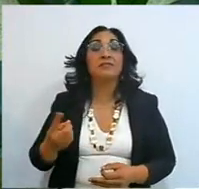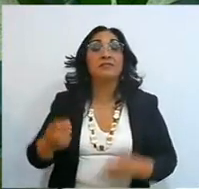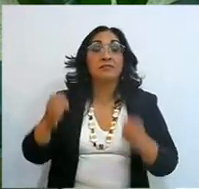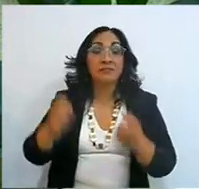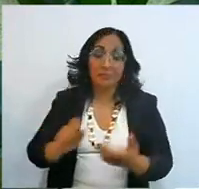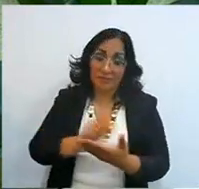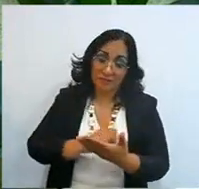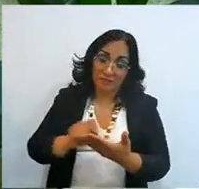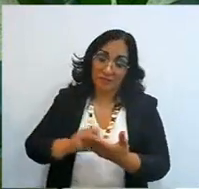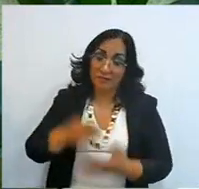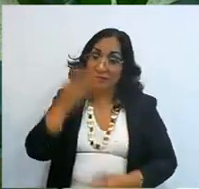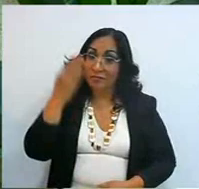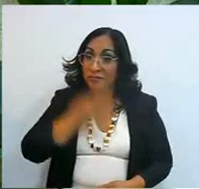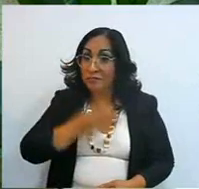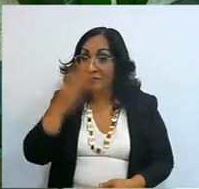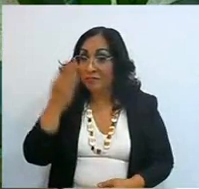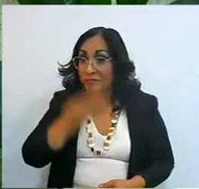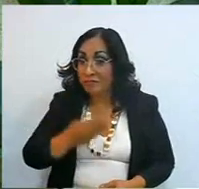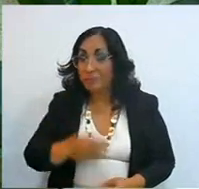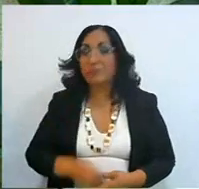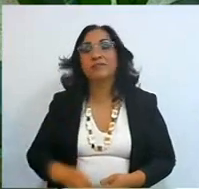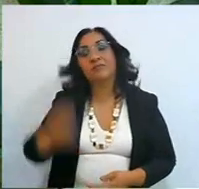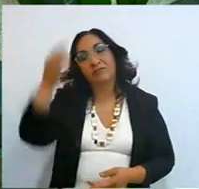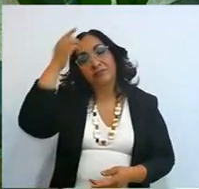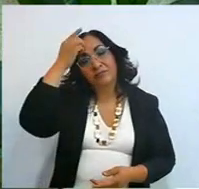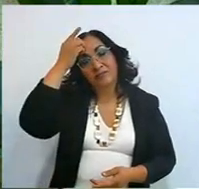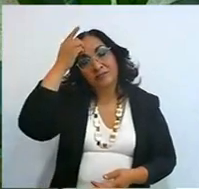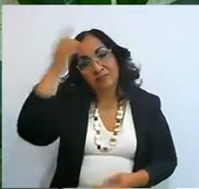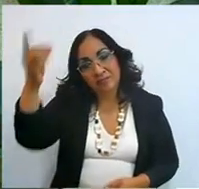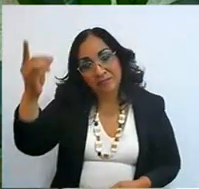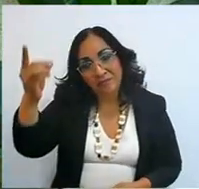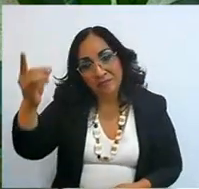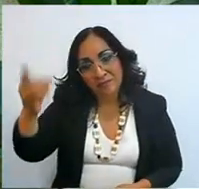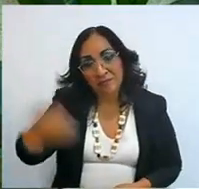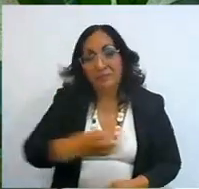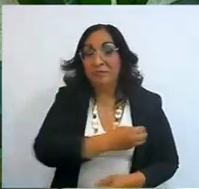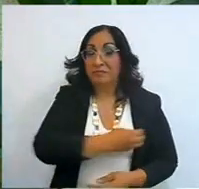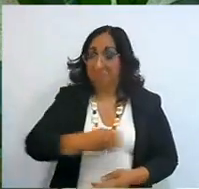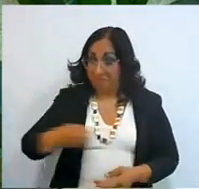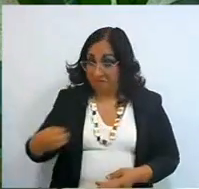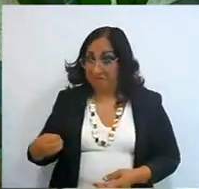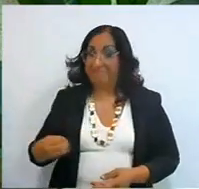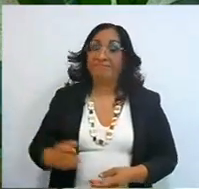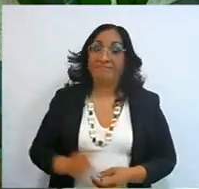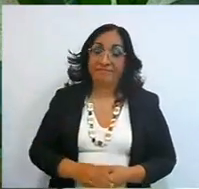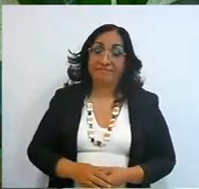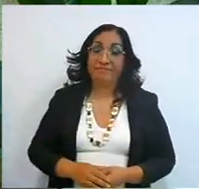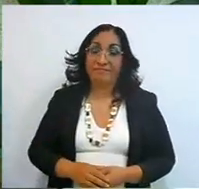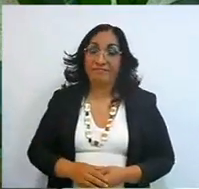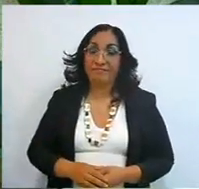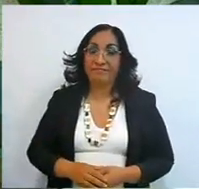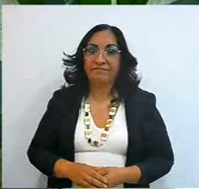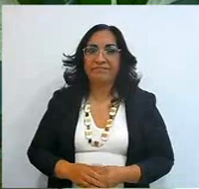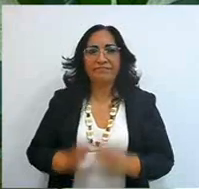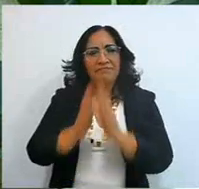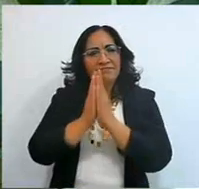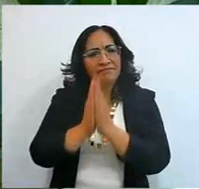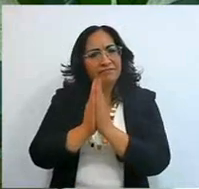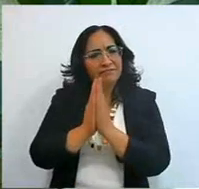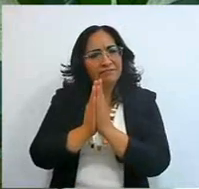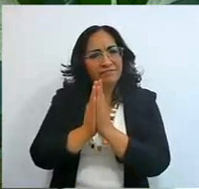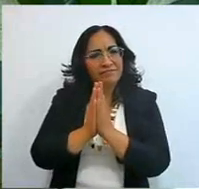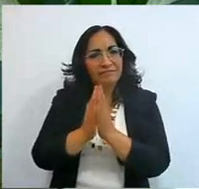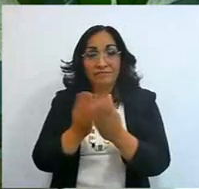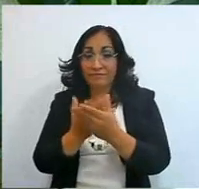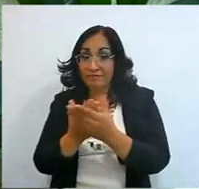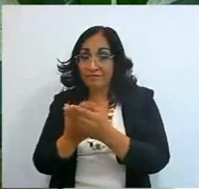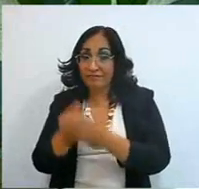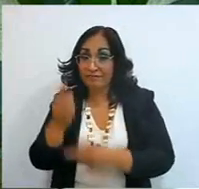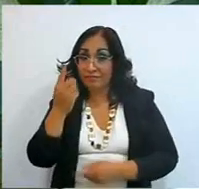If you do this and God will send it to you, then stop for a minute, they are going to give me some advice,